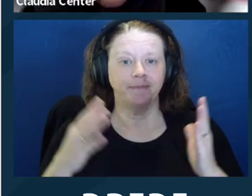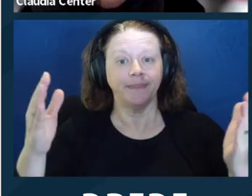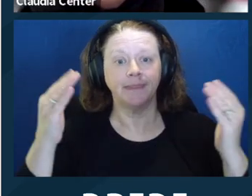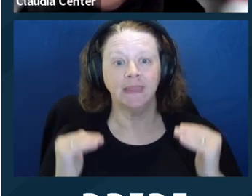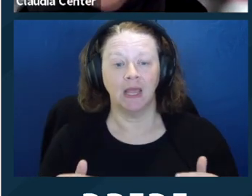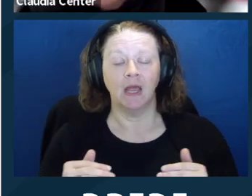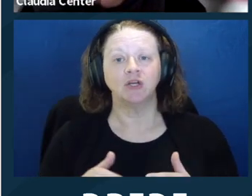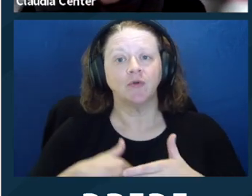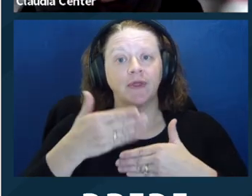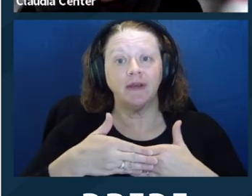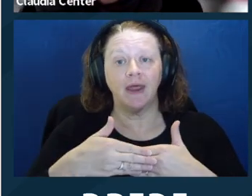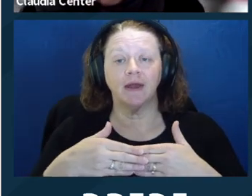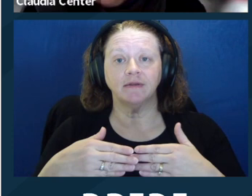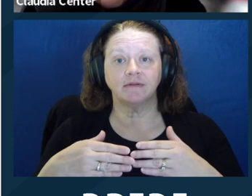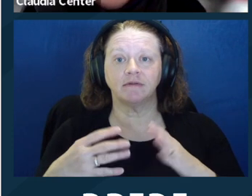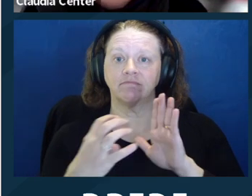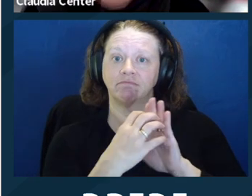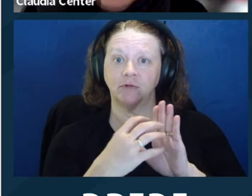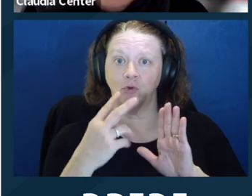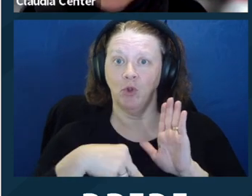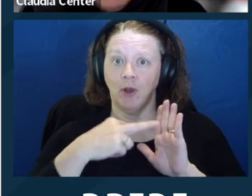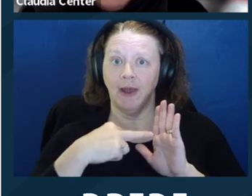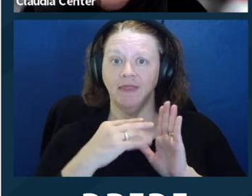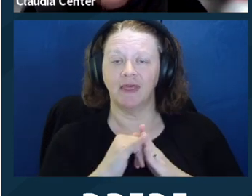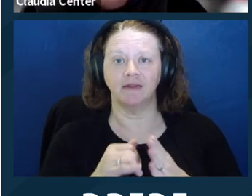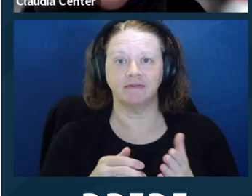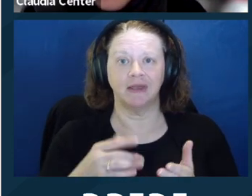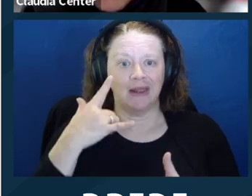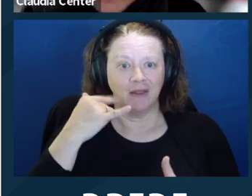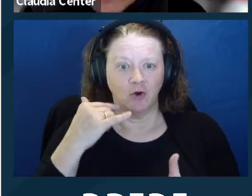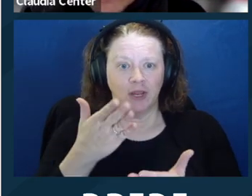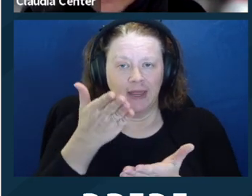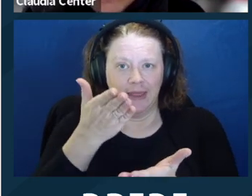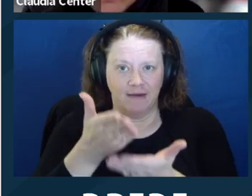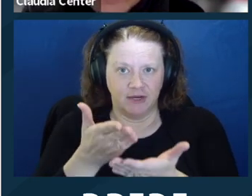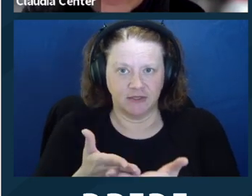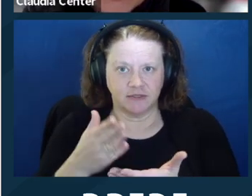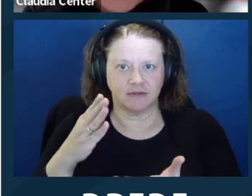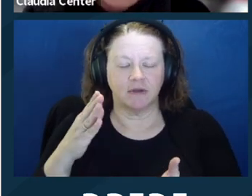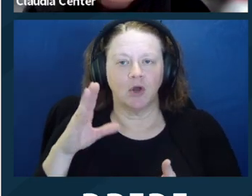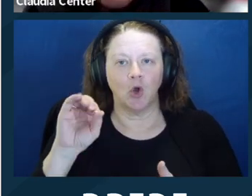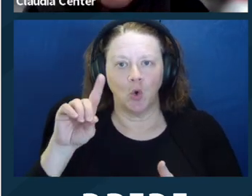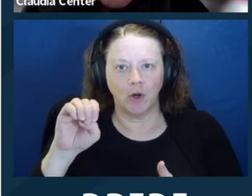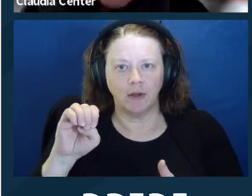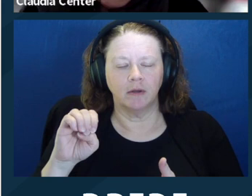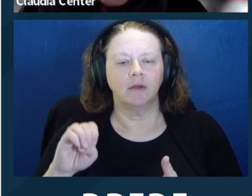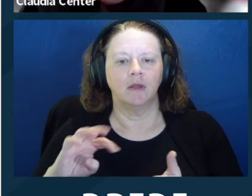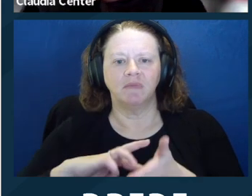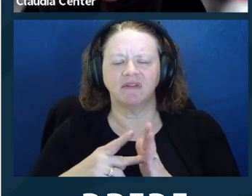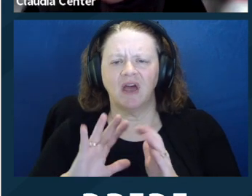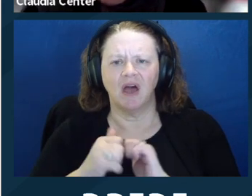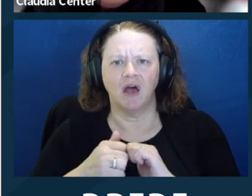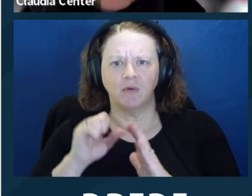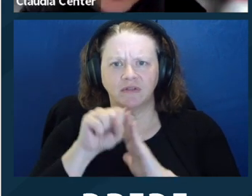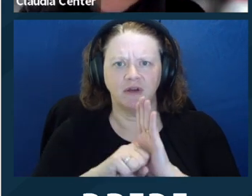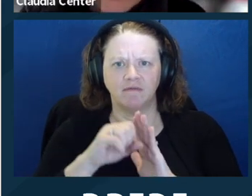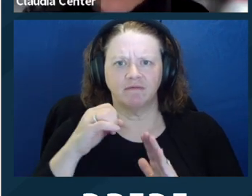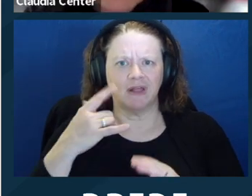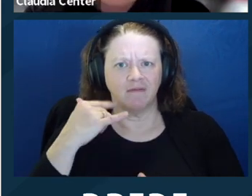defines when a party can assert the privilege in court. So that is California Evidence Code